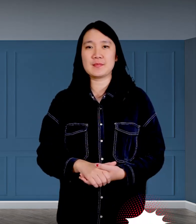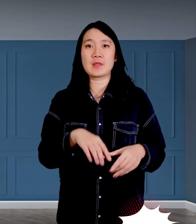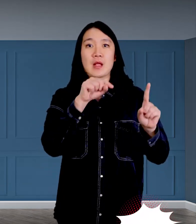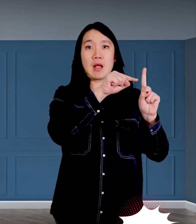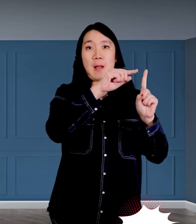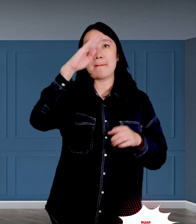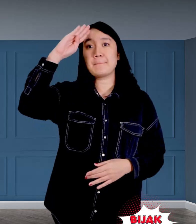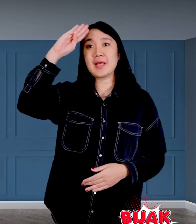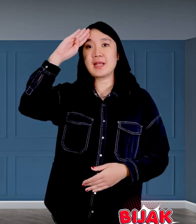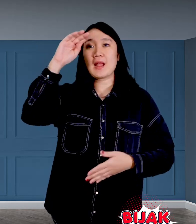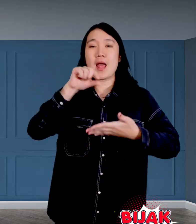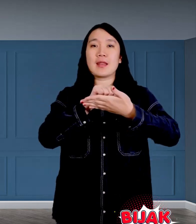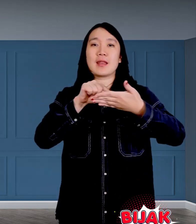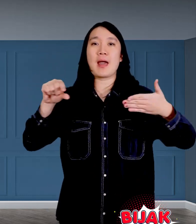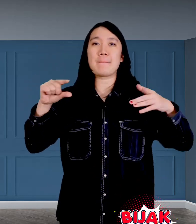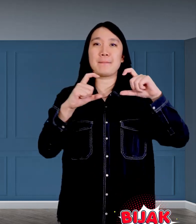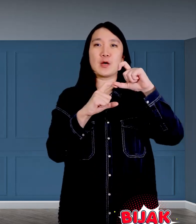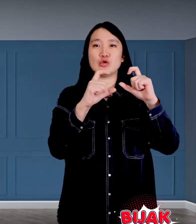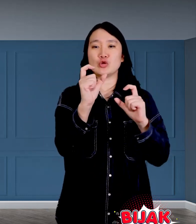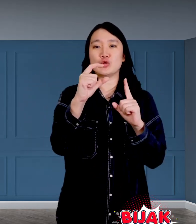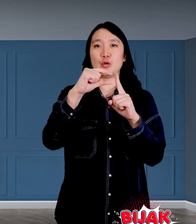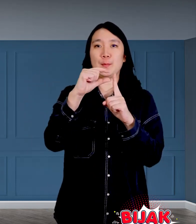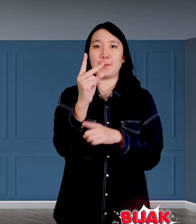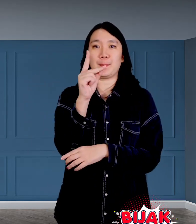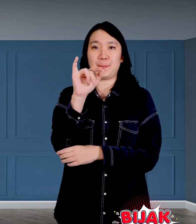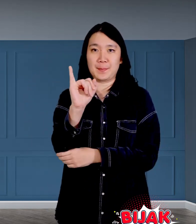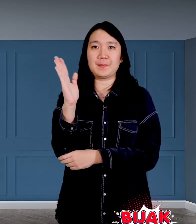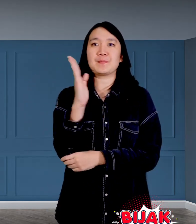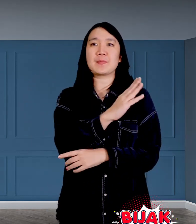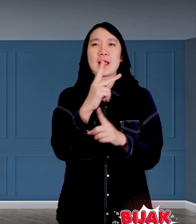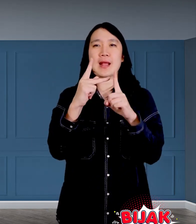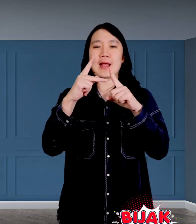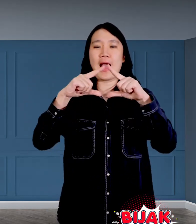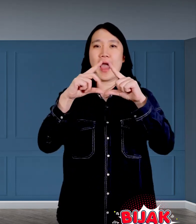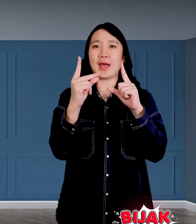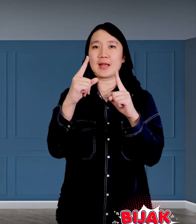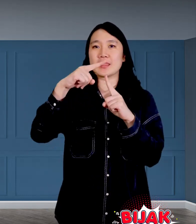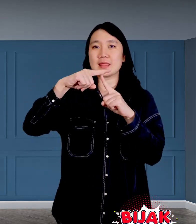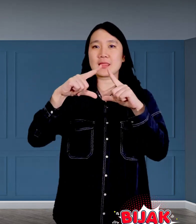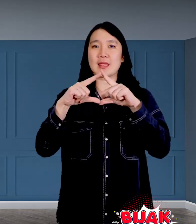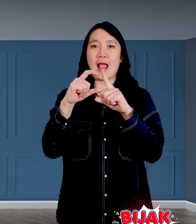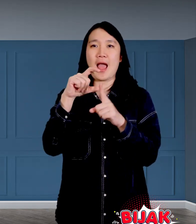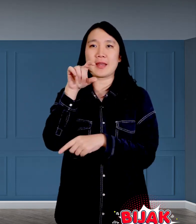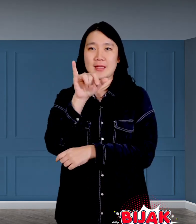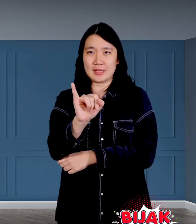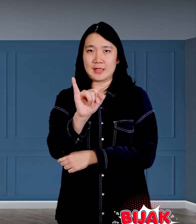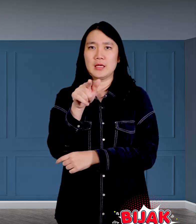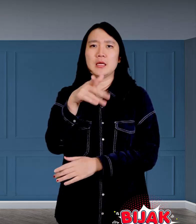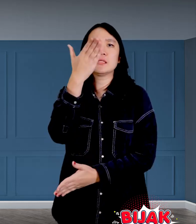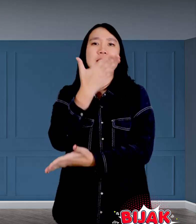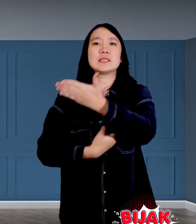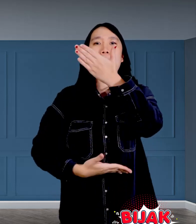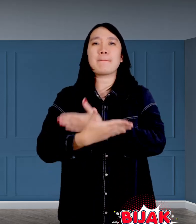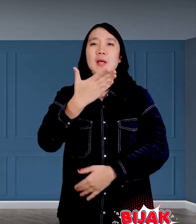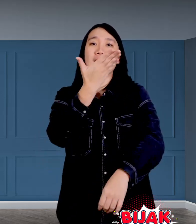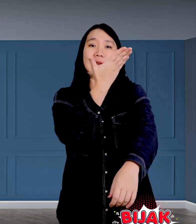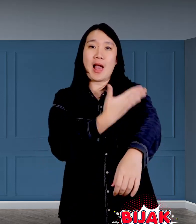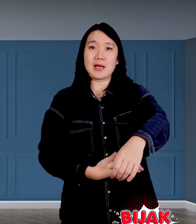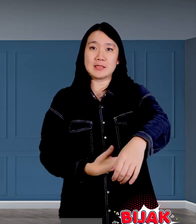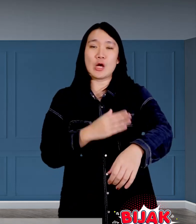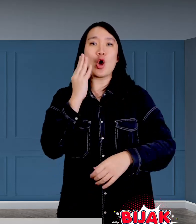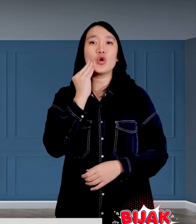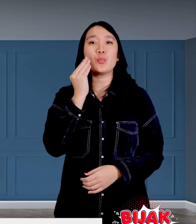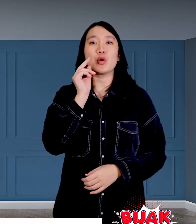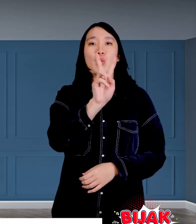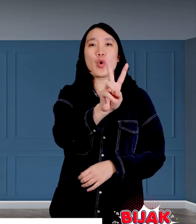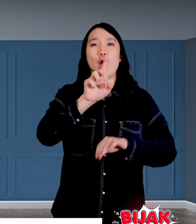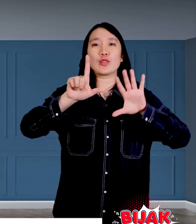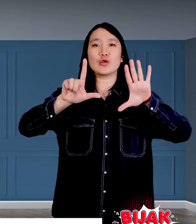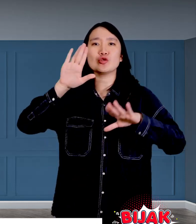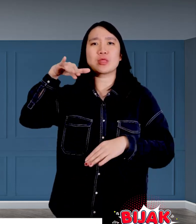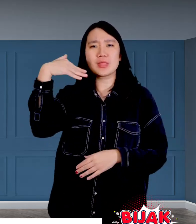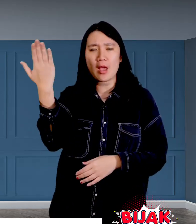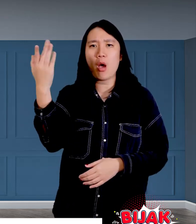A man named Supri Hartadi, physically disabled, 27 years old